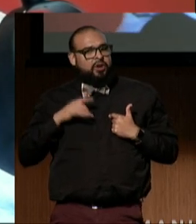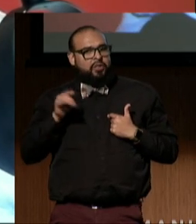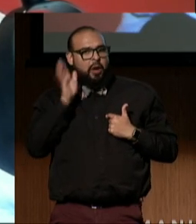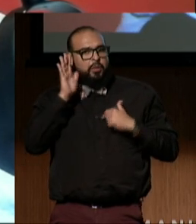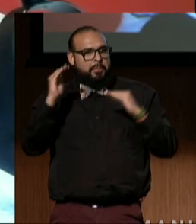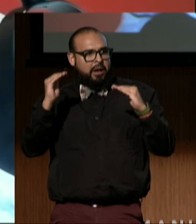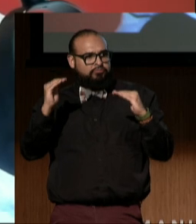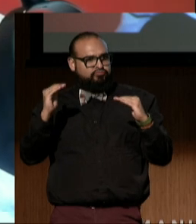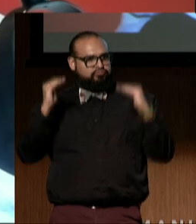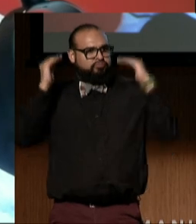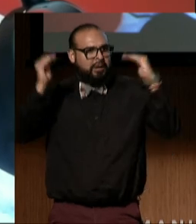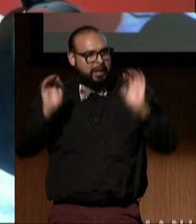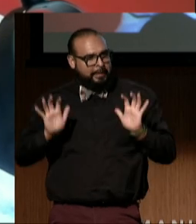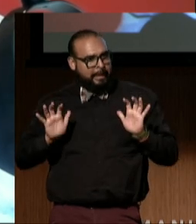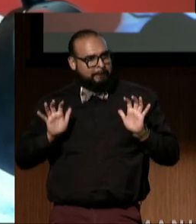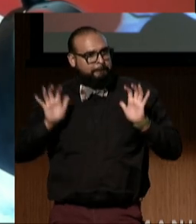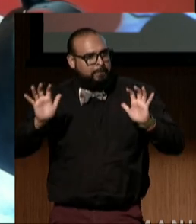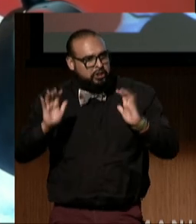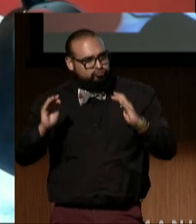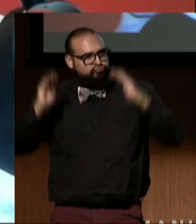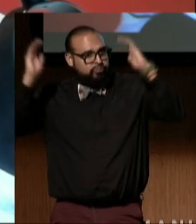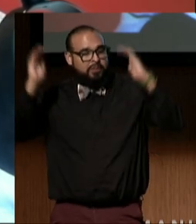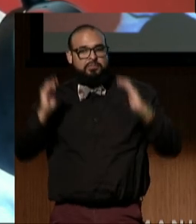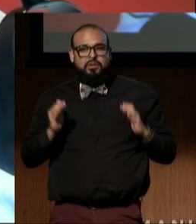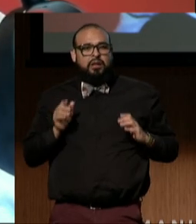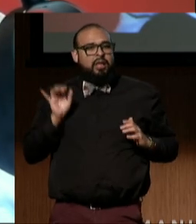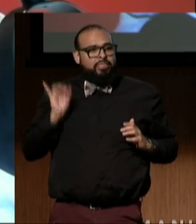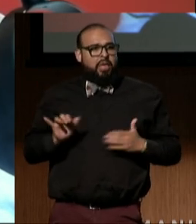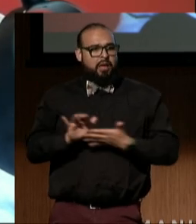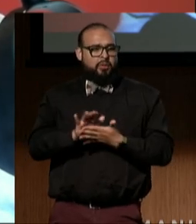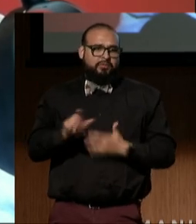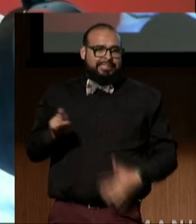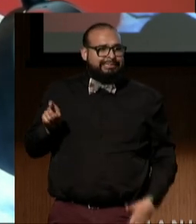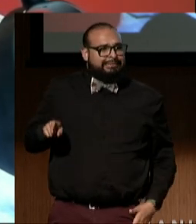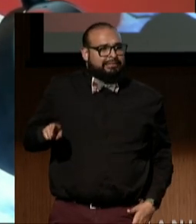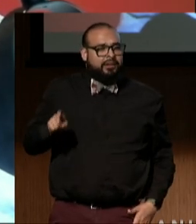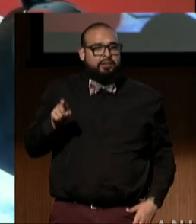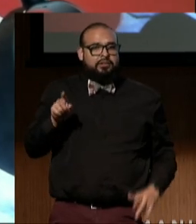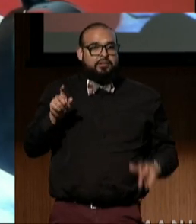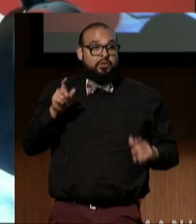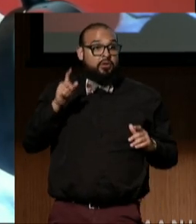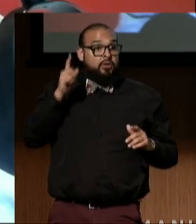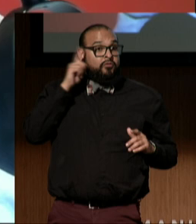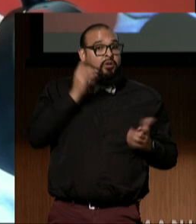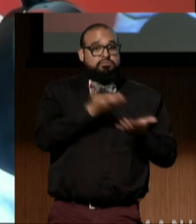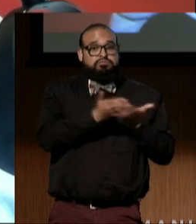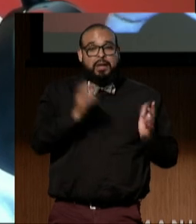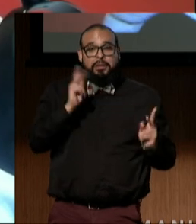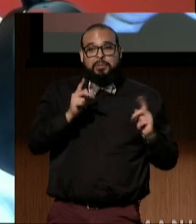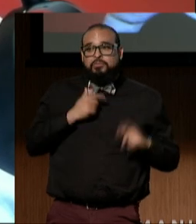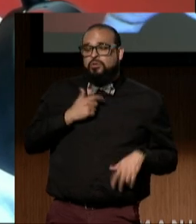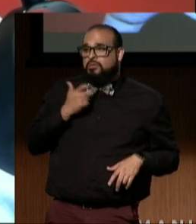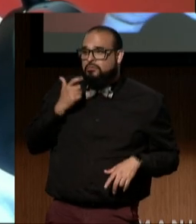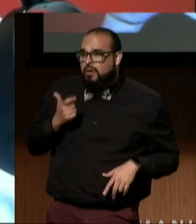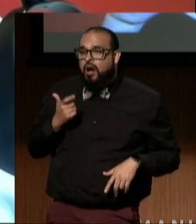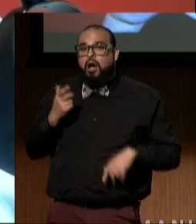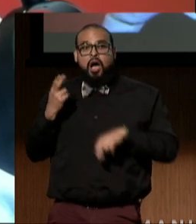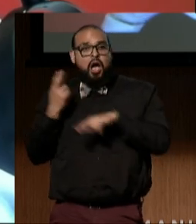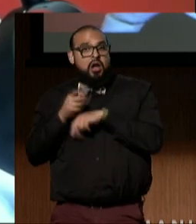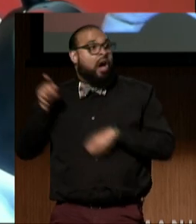I think that we needed a film like this for people to refer to, to really discuss the impact